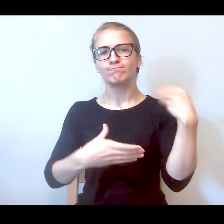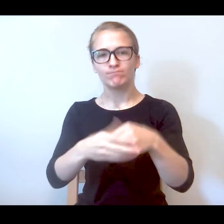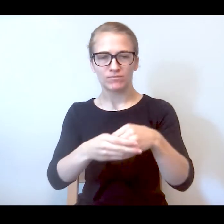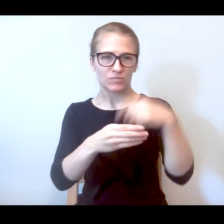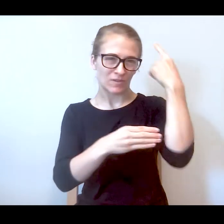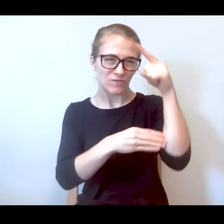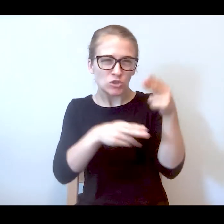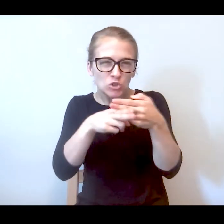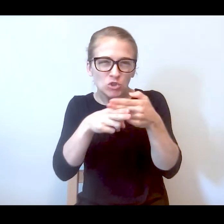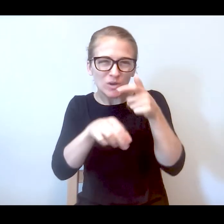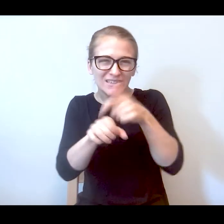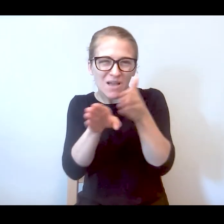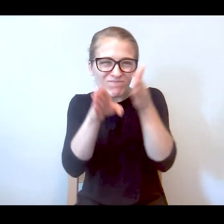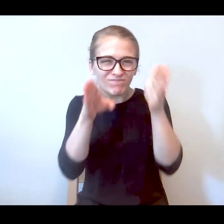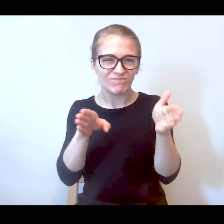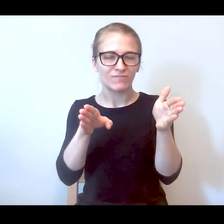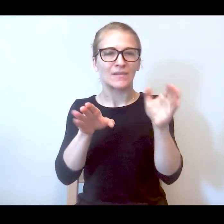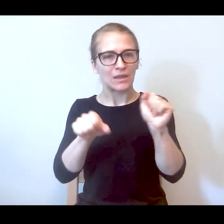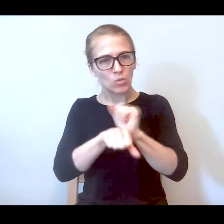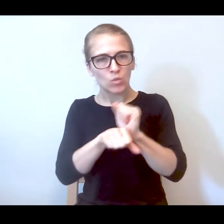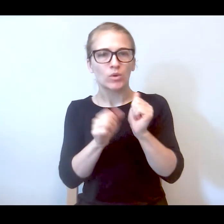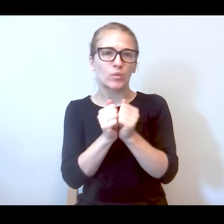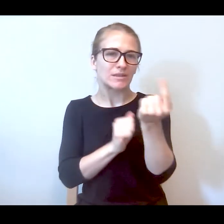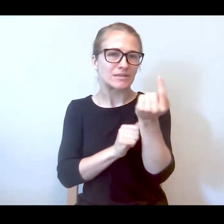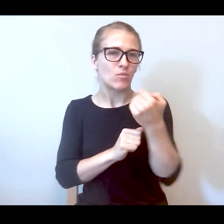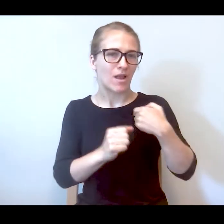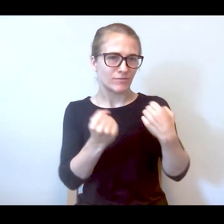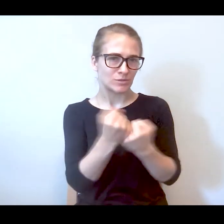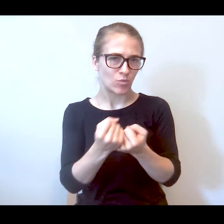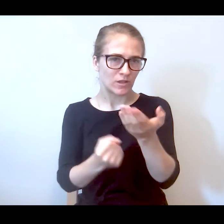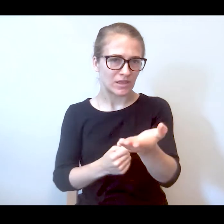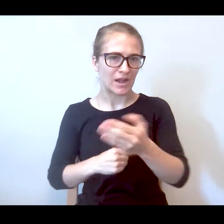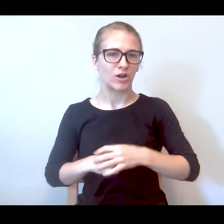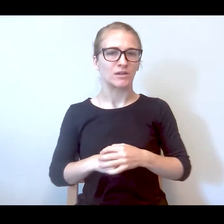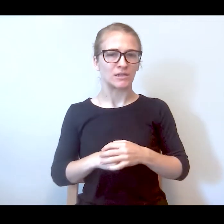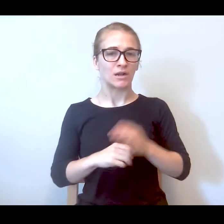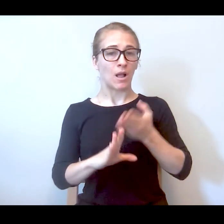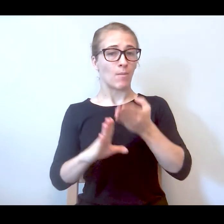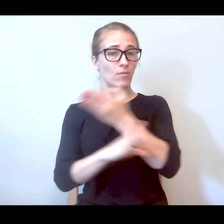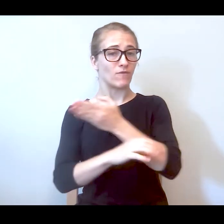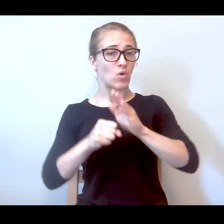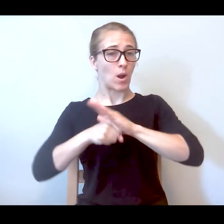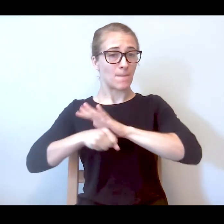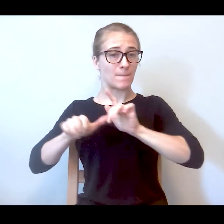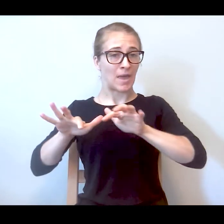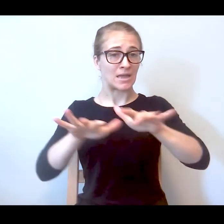limited time period and work with somebody so they would have support. Prior to the pandemic and now